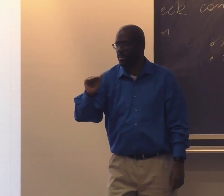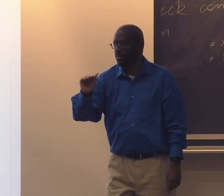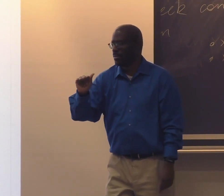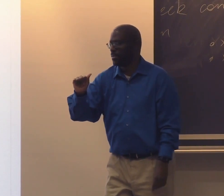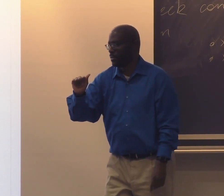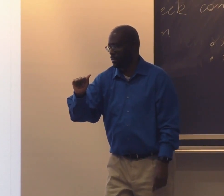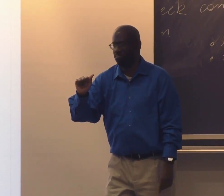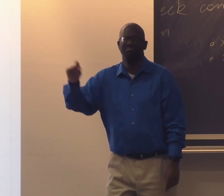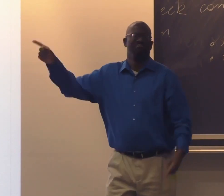She is from Alabama.